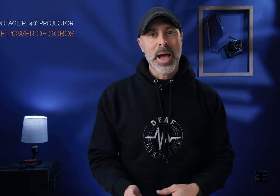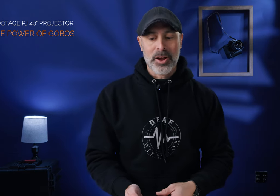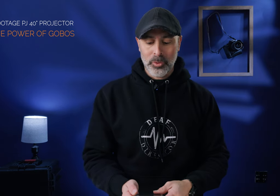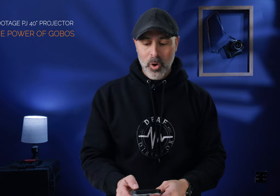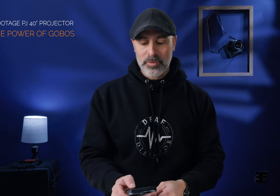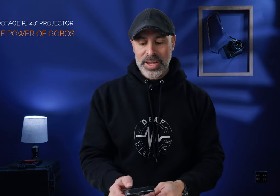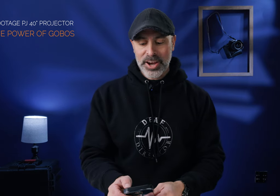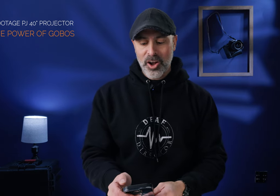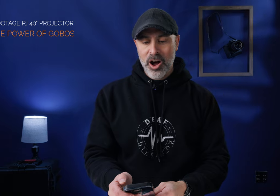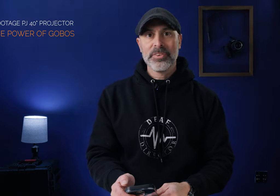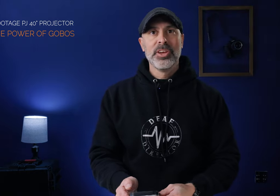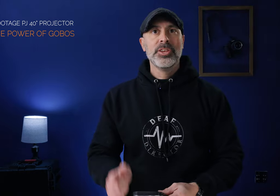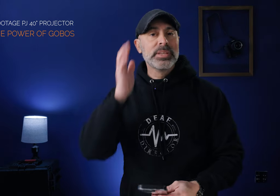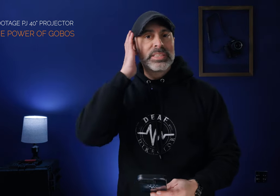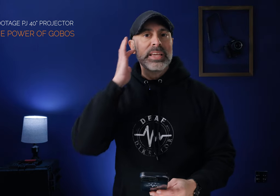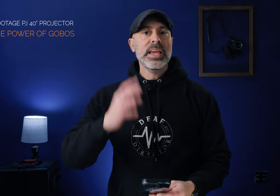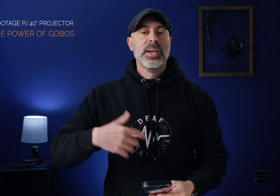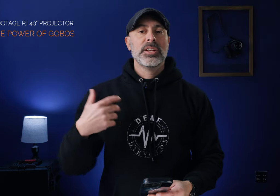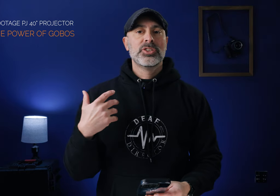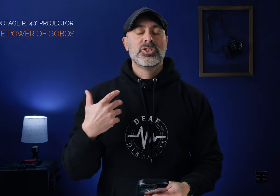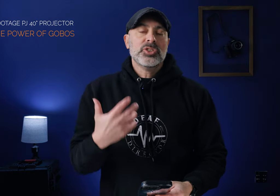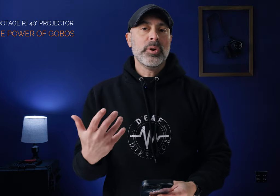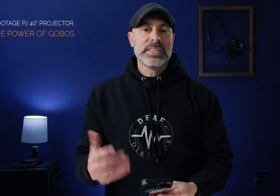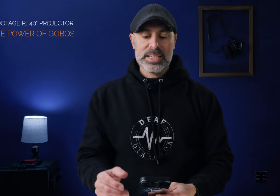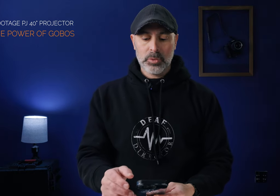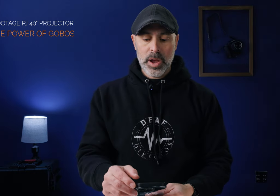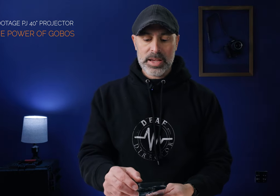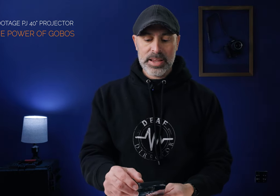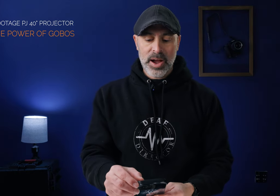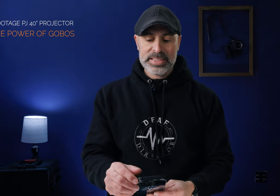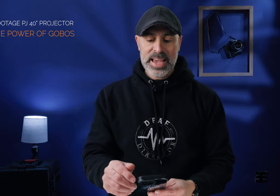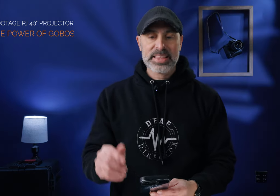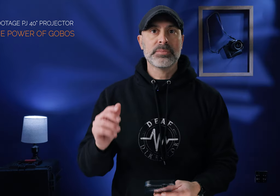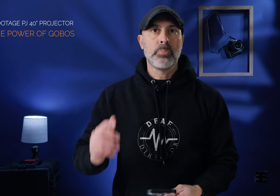back on the wall and if I cut it off you can see just what it takes away you know I can take this